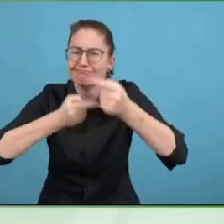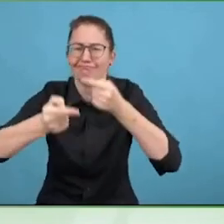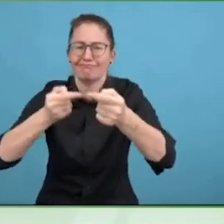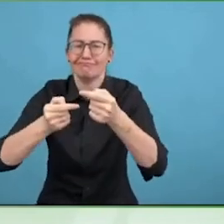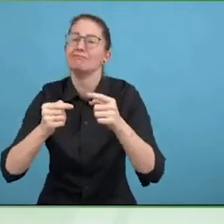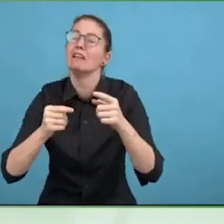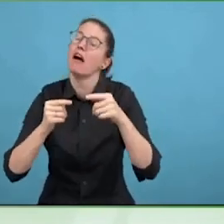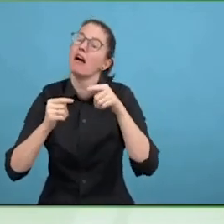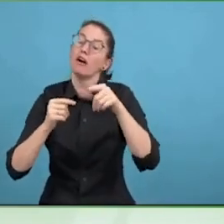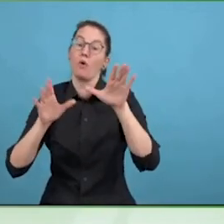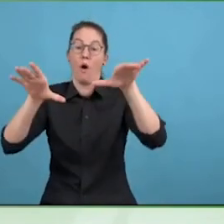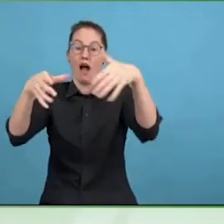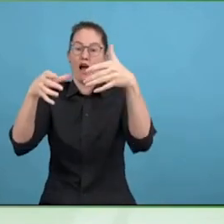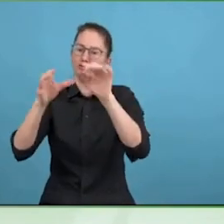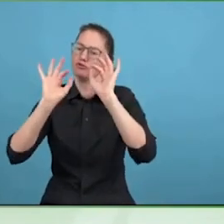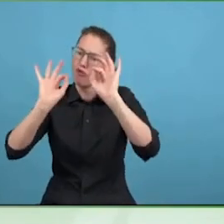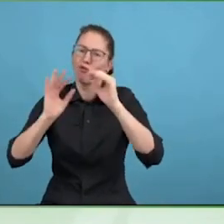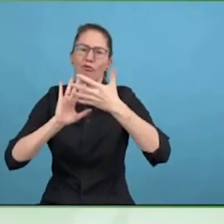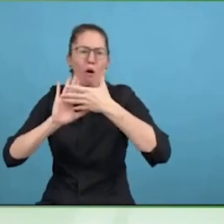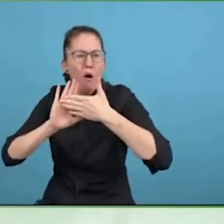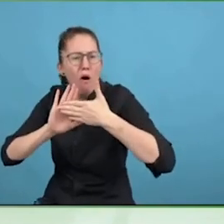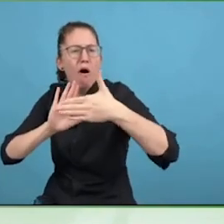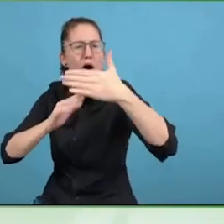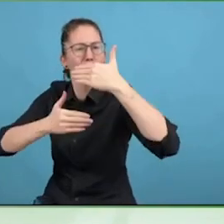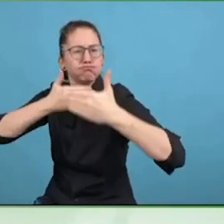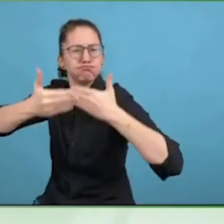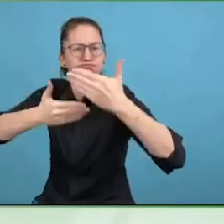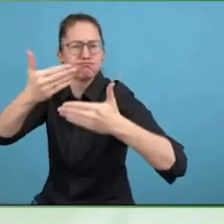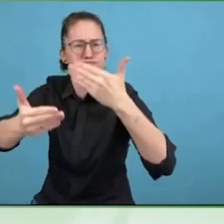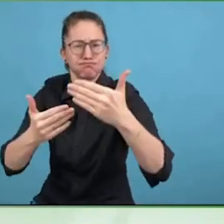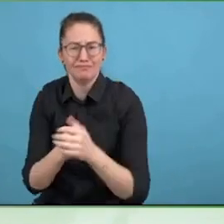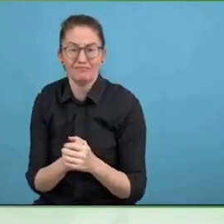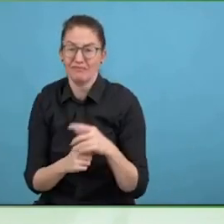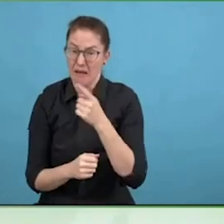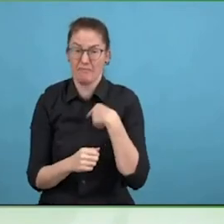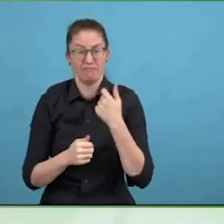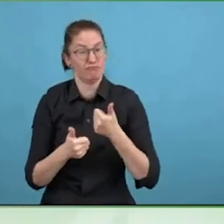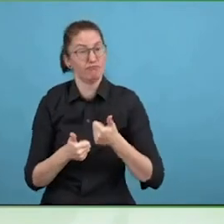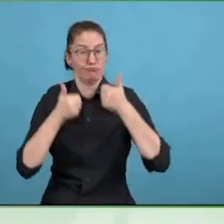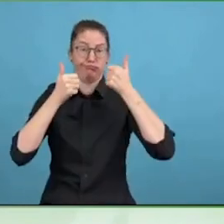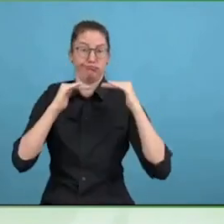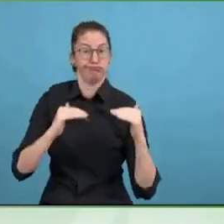also we want to actually touch all three points, so what we try to do